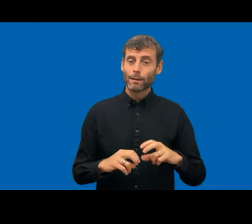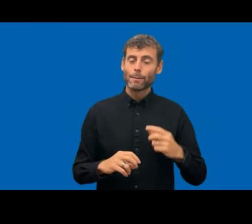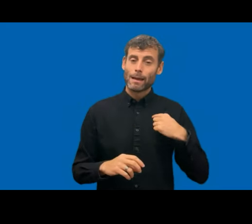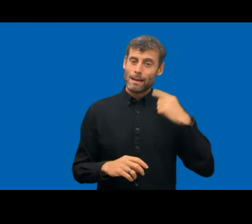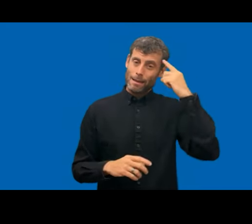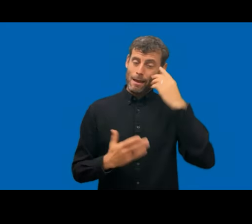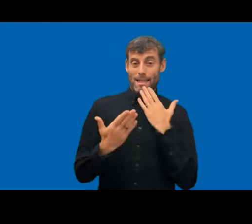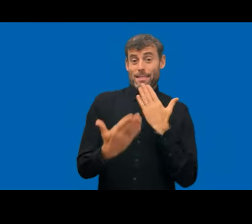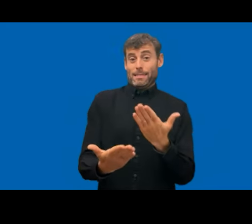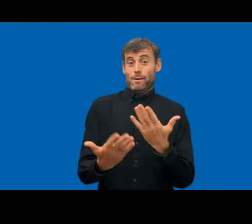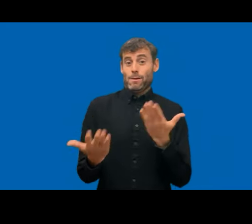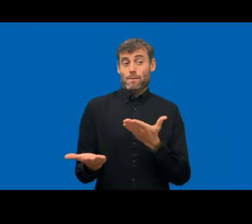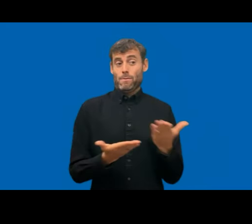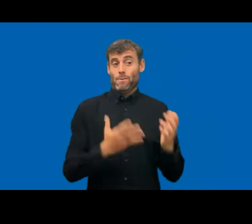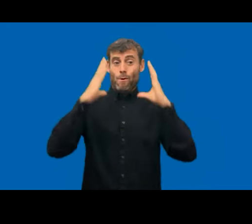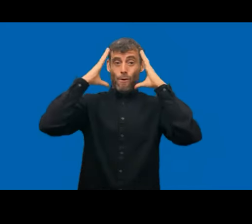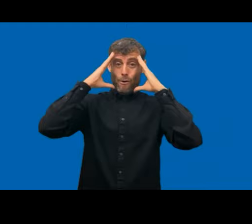Thank you, Michael.